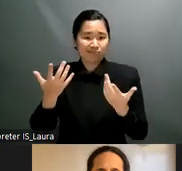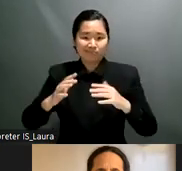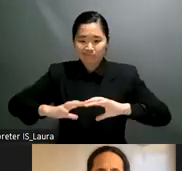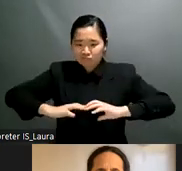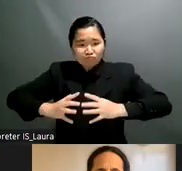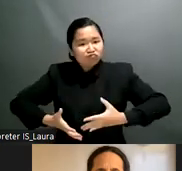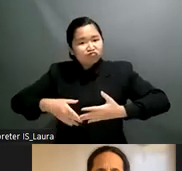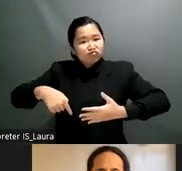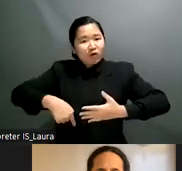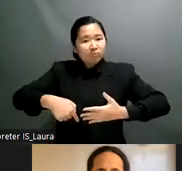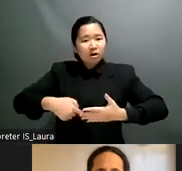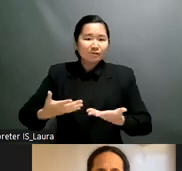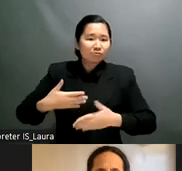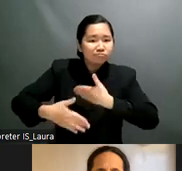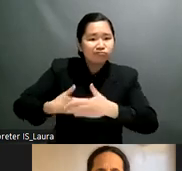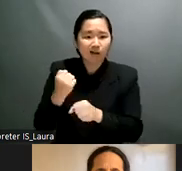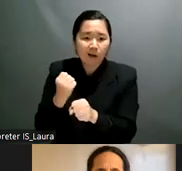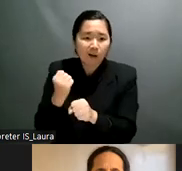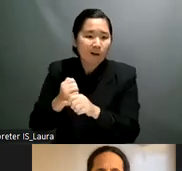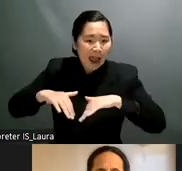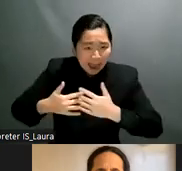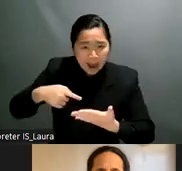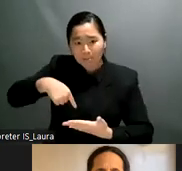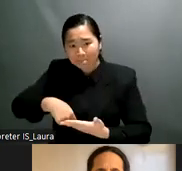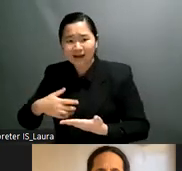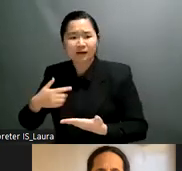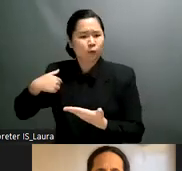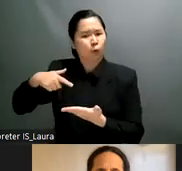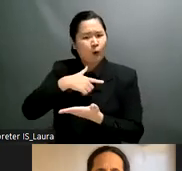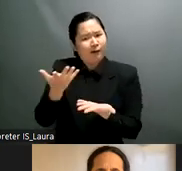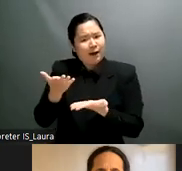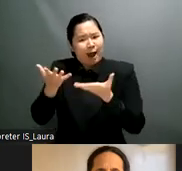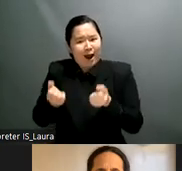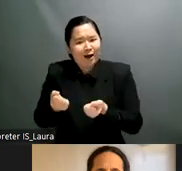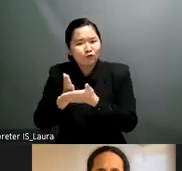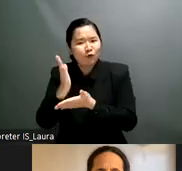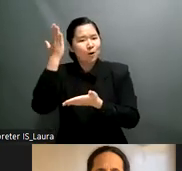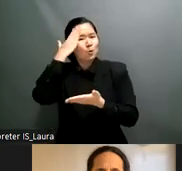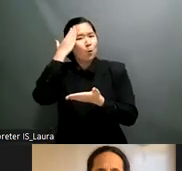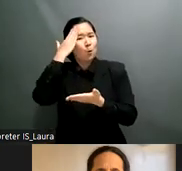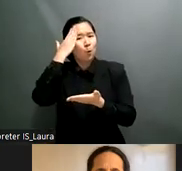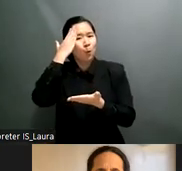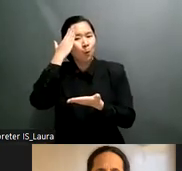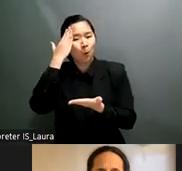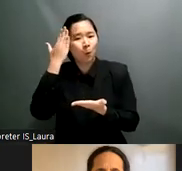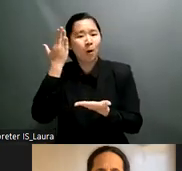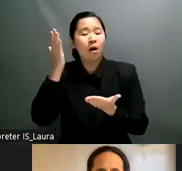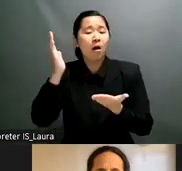we can use our uh rights of sexual and reproductive health and not only those one